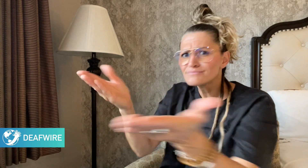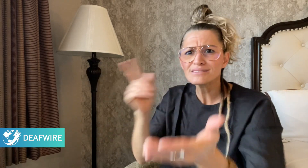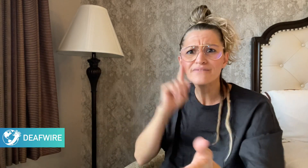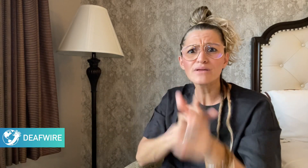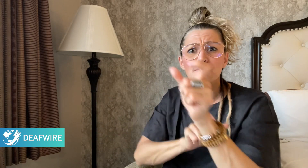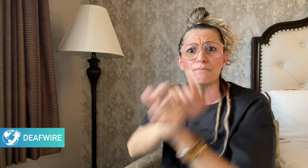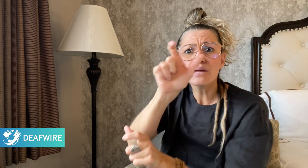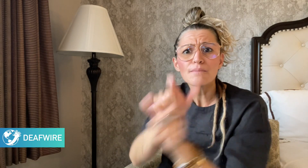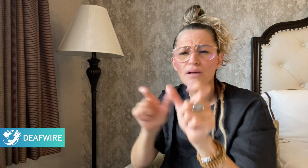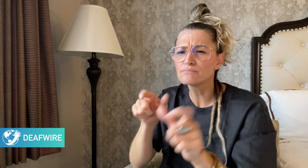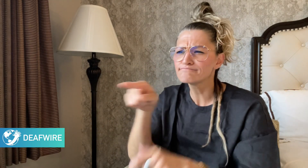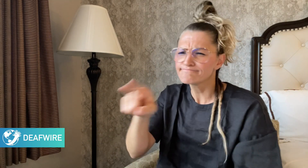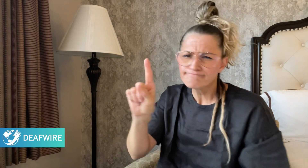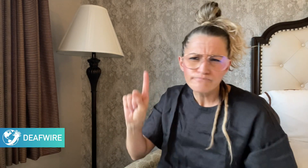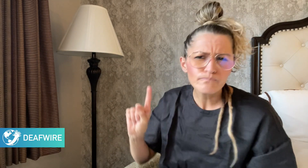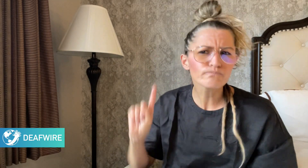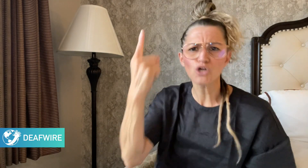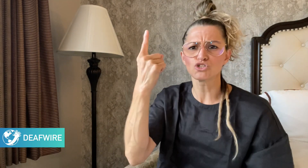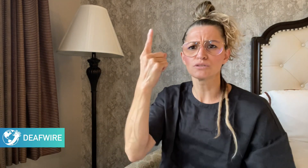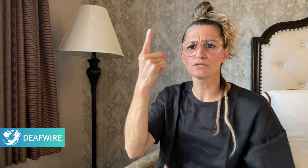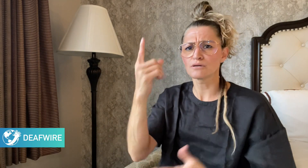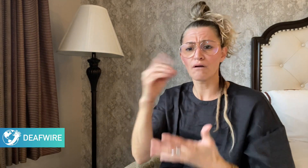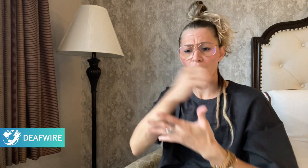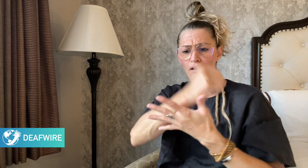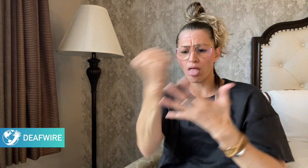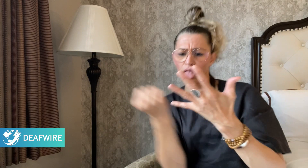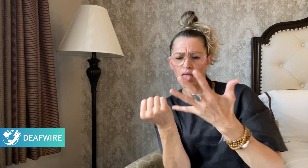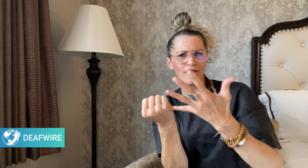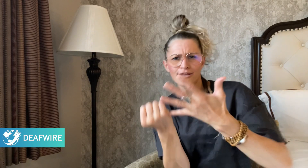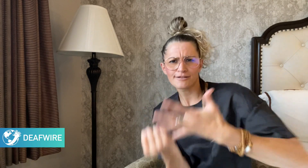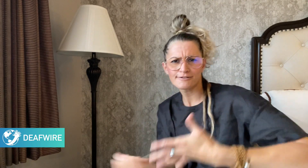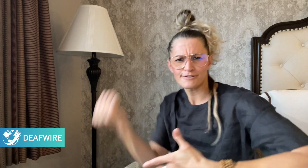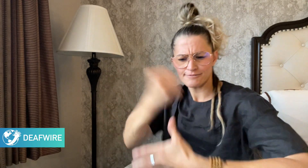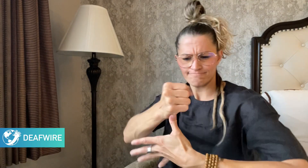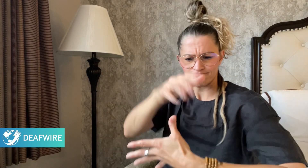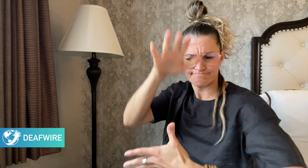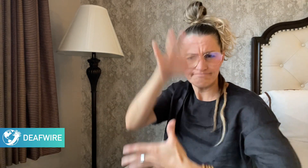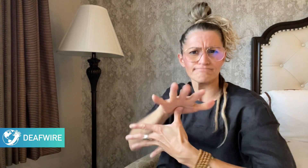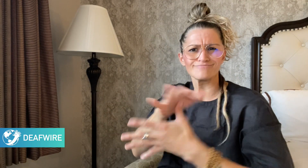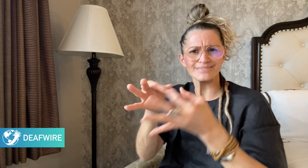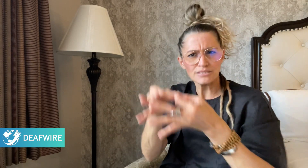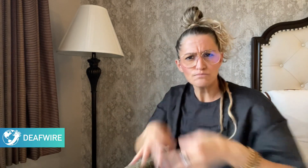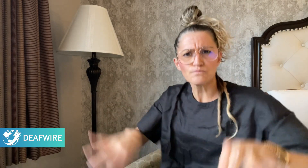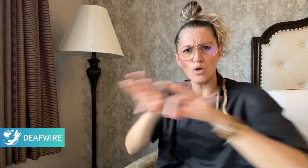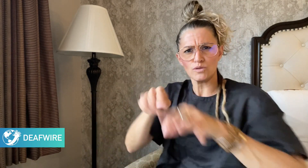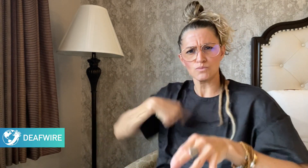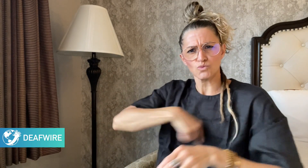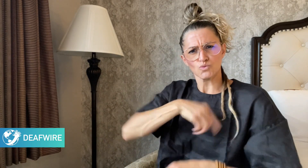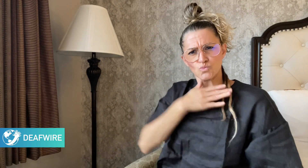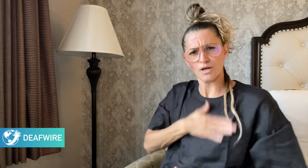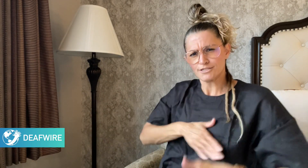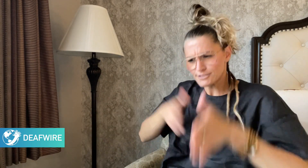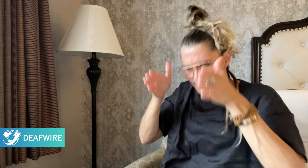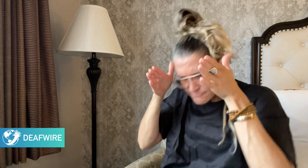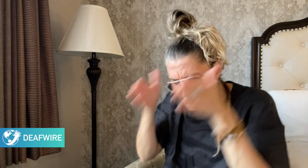and foremost our priority, but also other people who